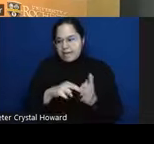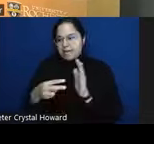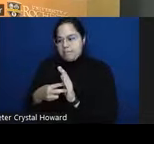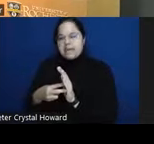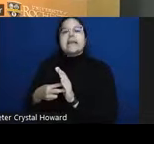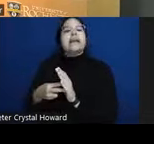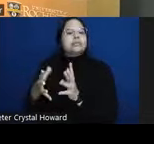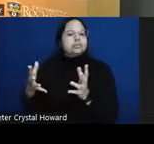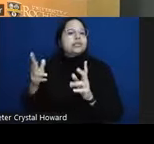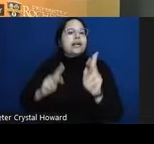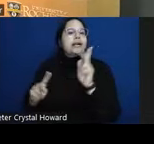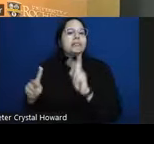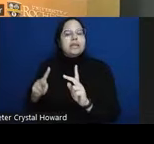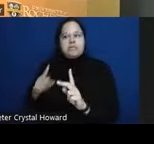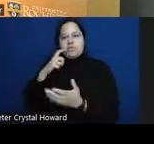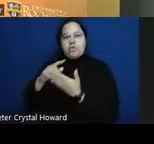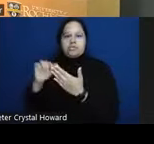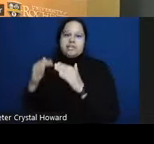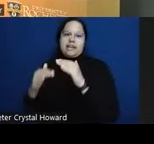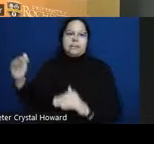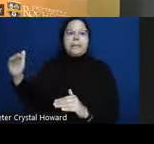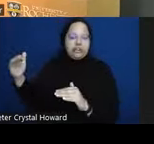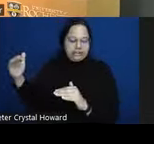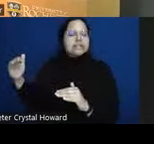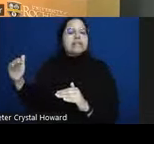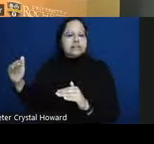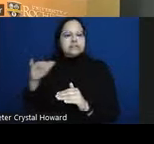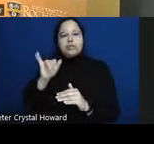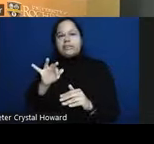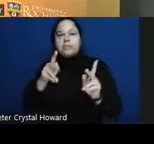different classification if that person's race or gender had been different that's only 50 people